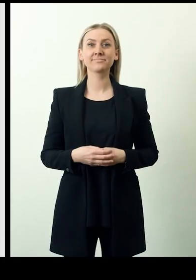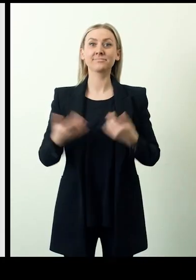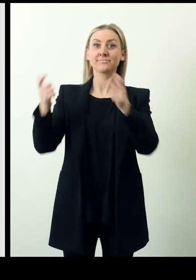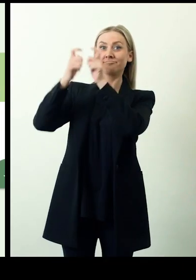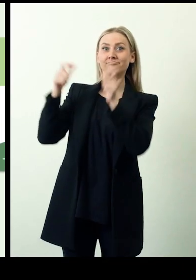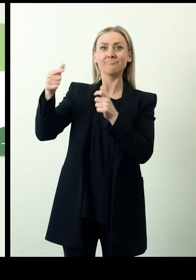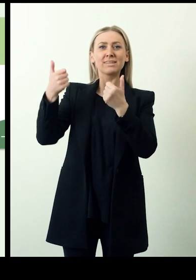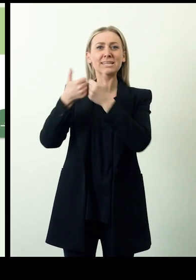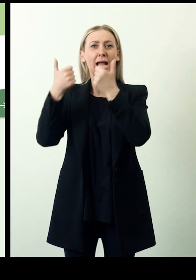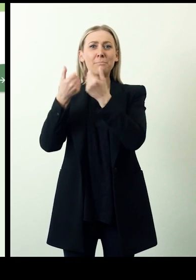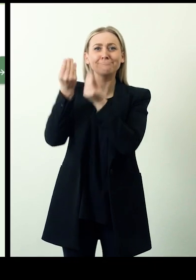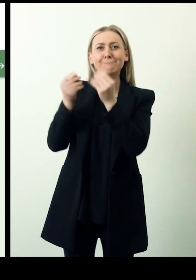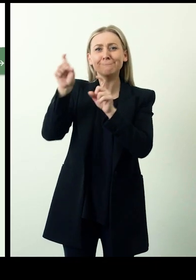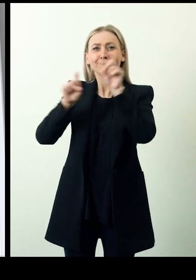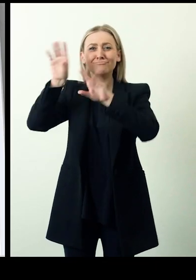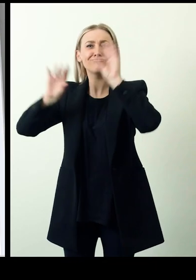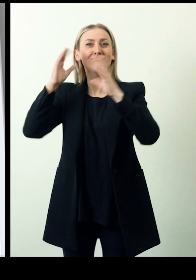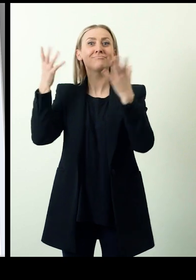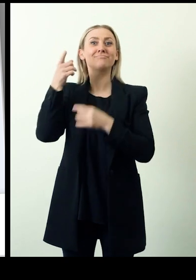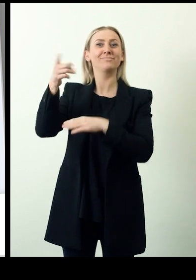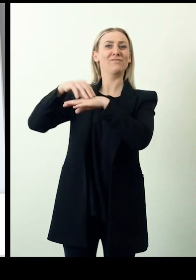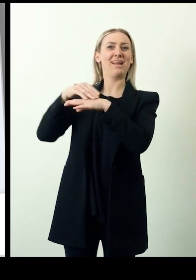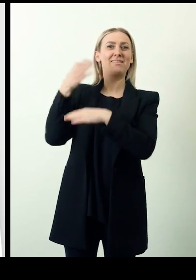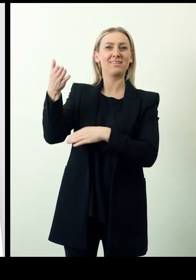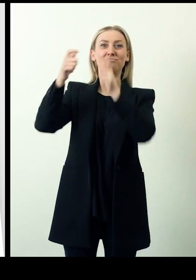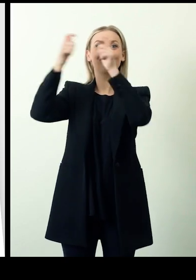The online learning game Funkabutiken, published by the Swedish NGO